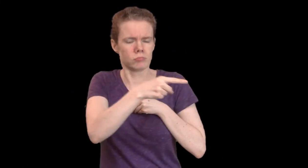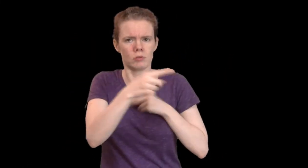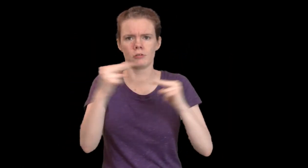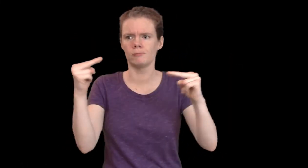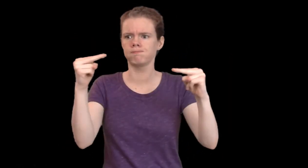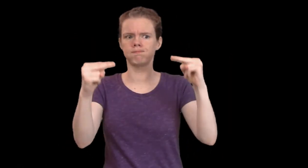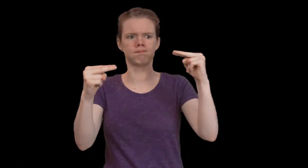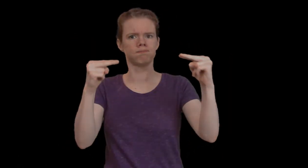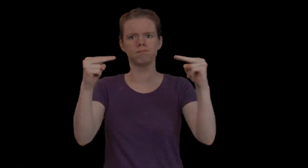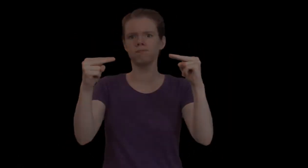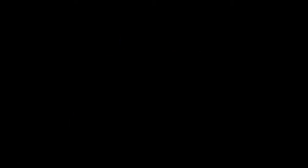They view each other on equal footing.